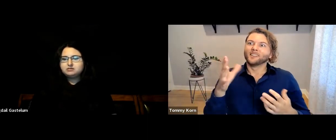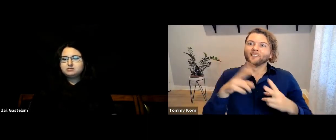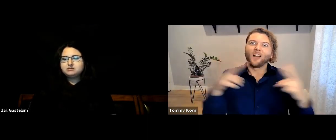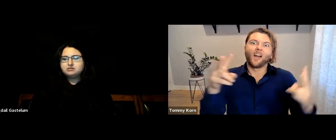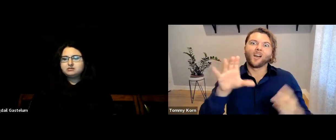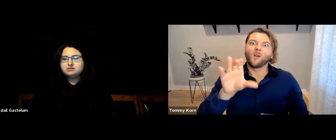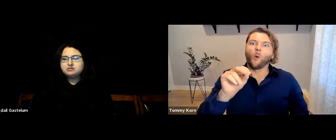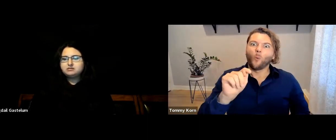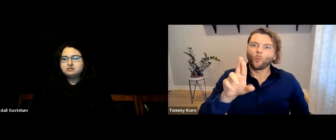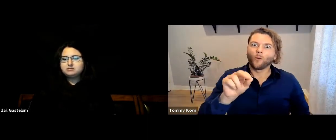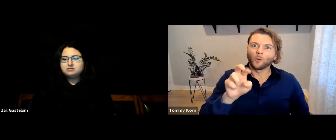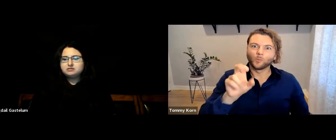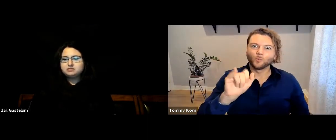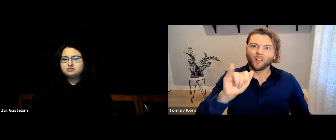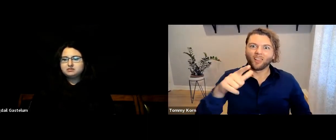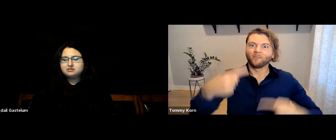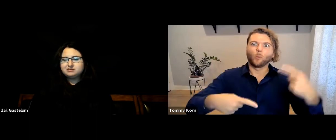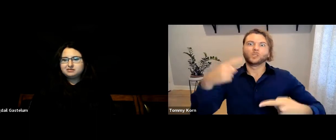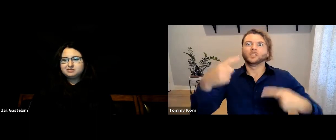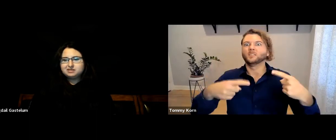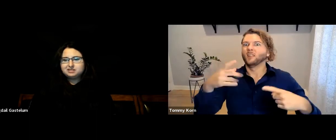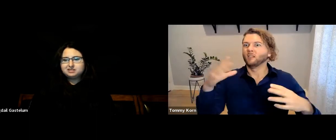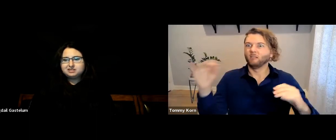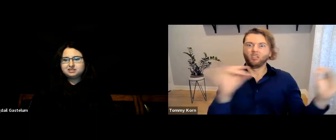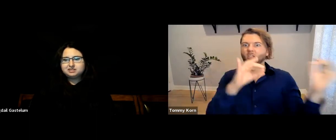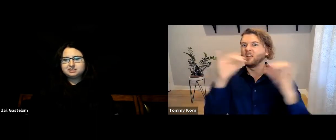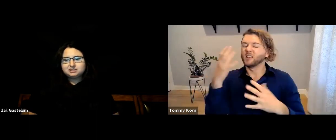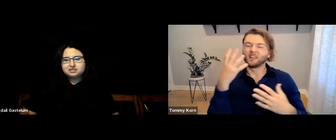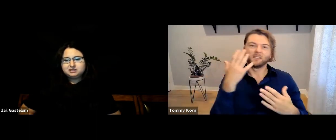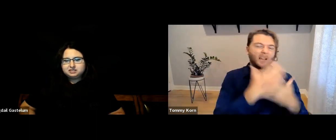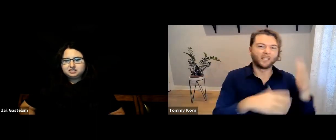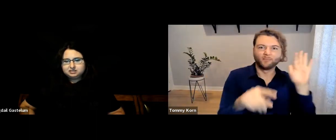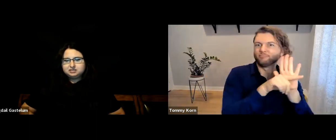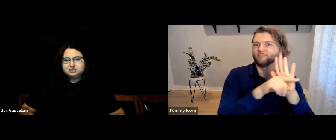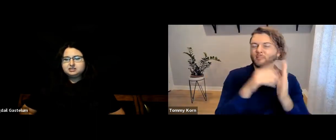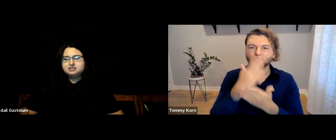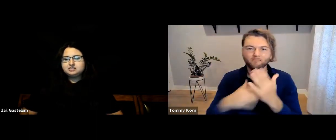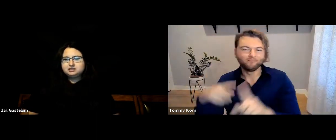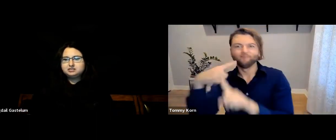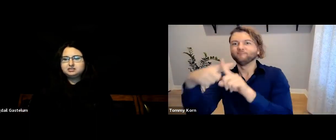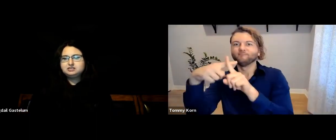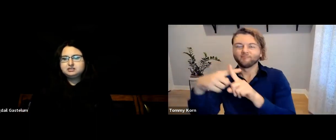It’s a very controversial show within the Deaf community. Some view Deaf U very negatively; others very positively.